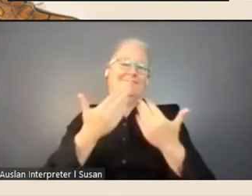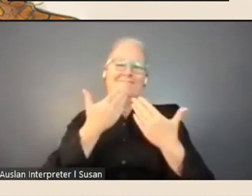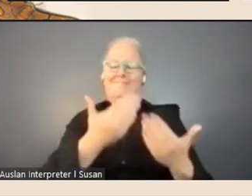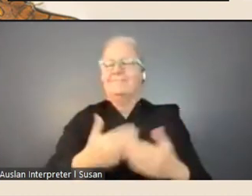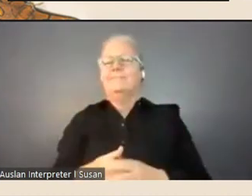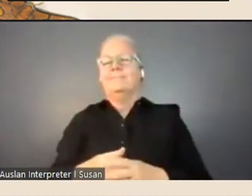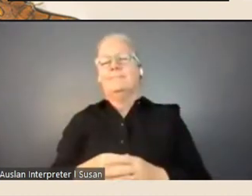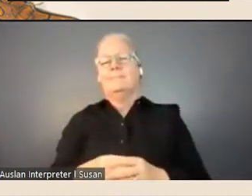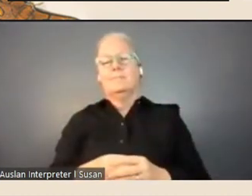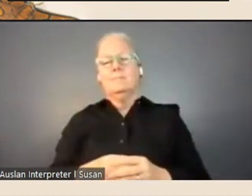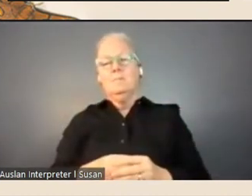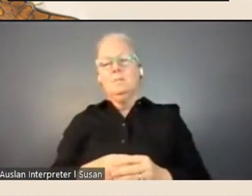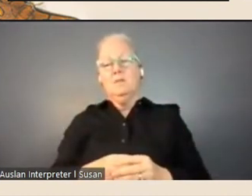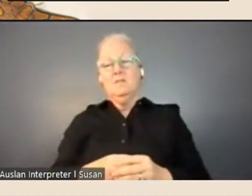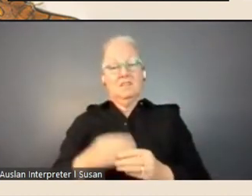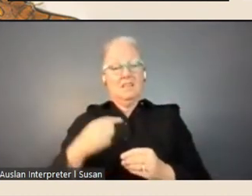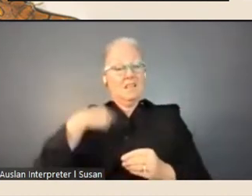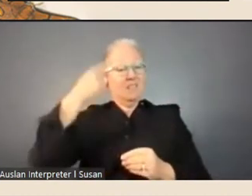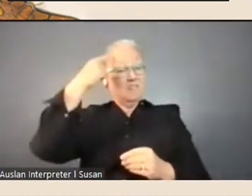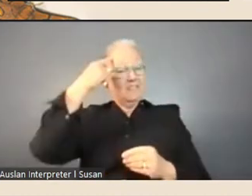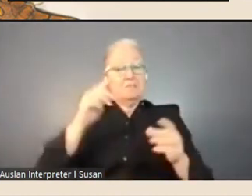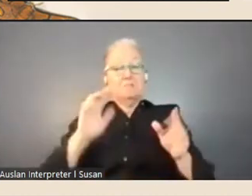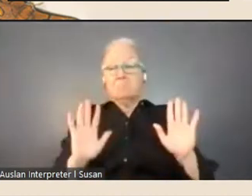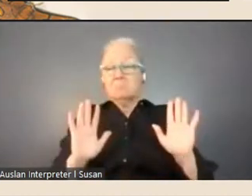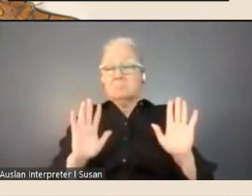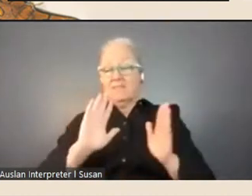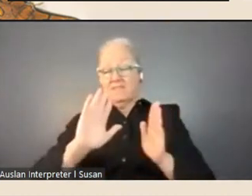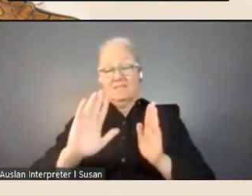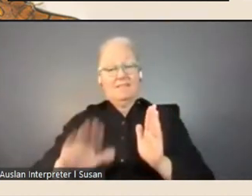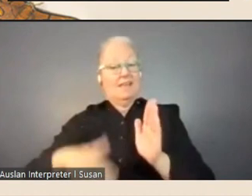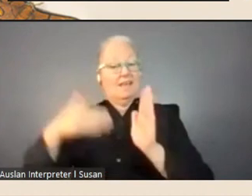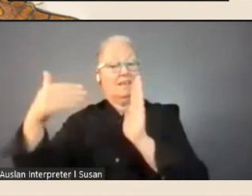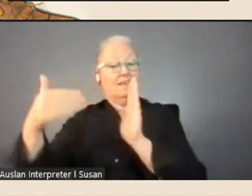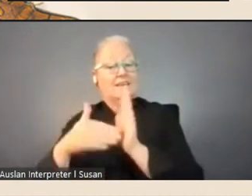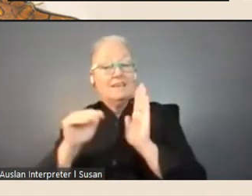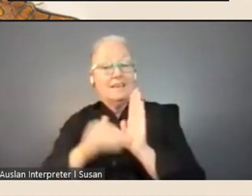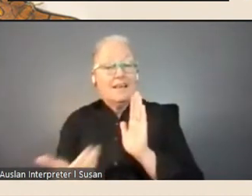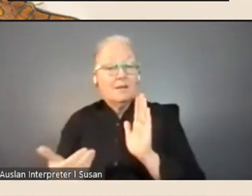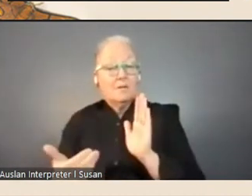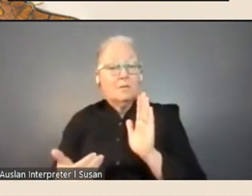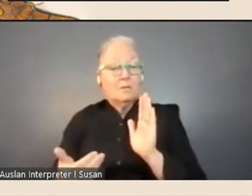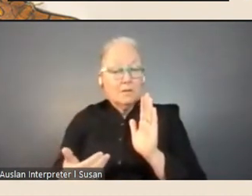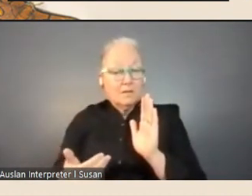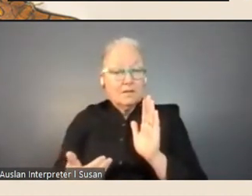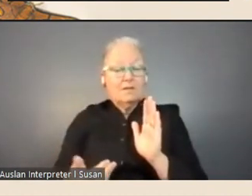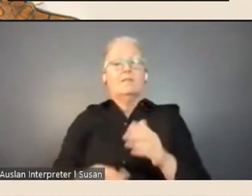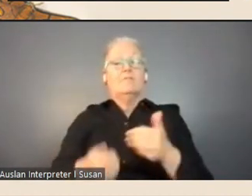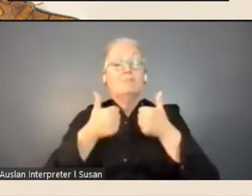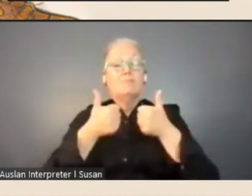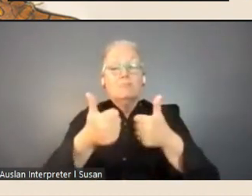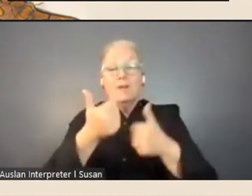So that brings us to the end of the session, best of luck everyone with your applications.